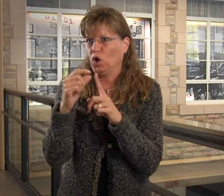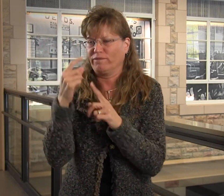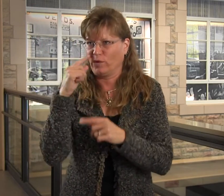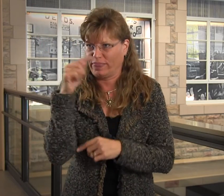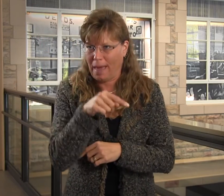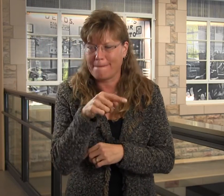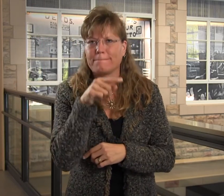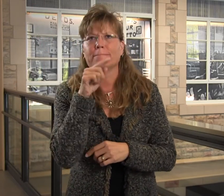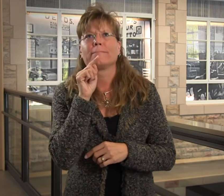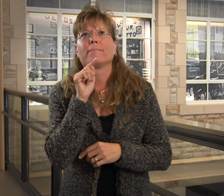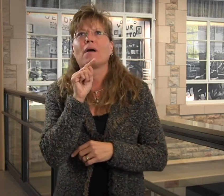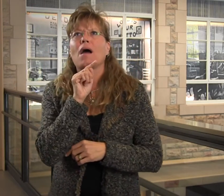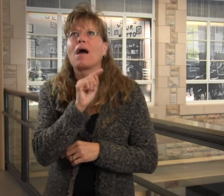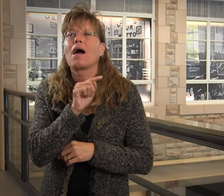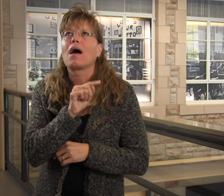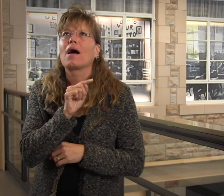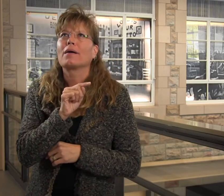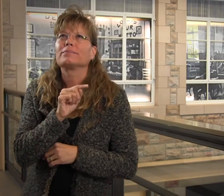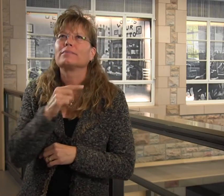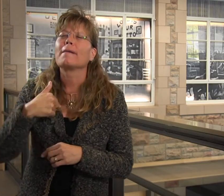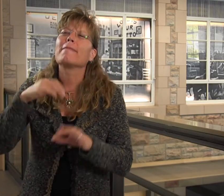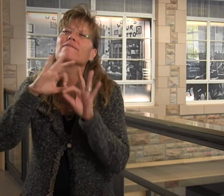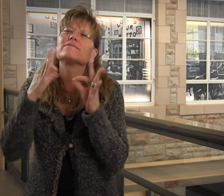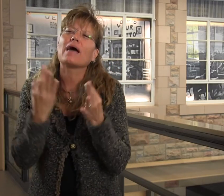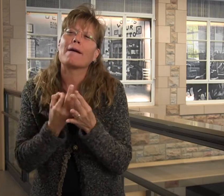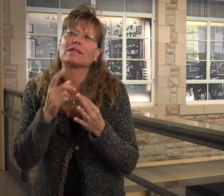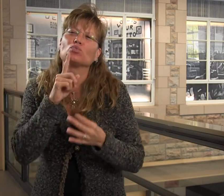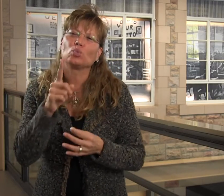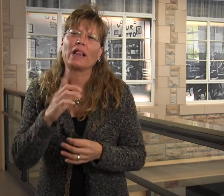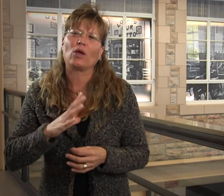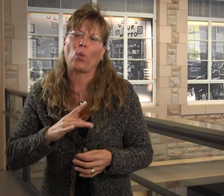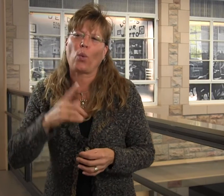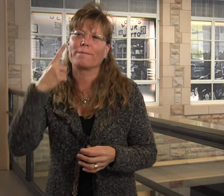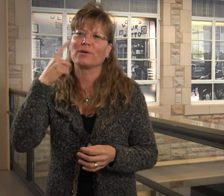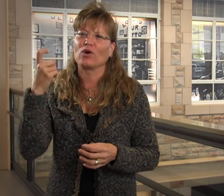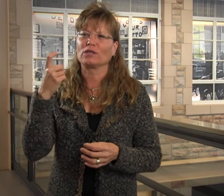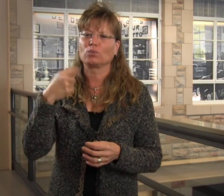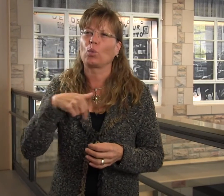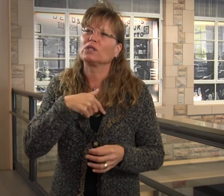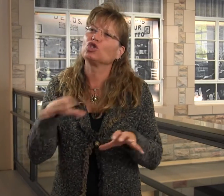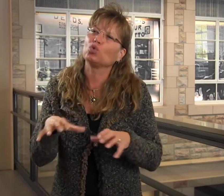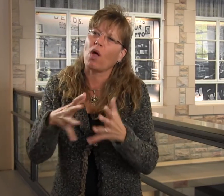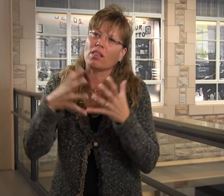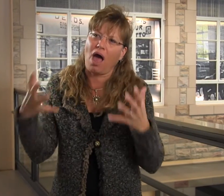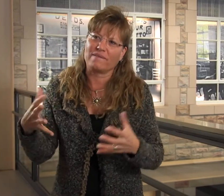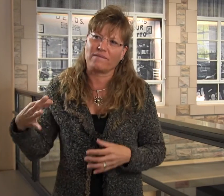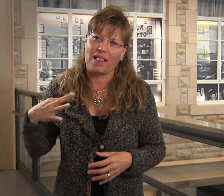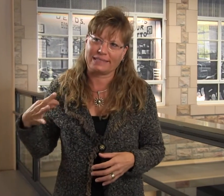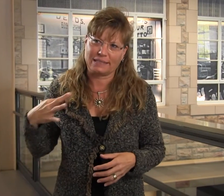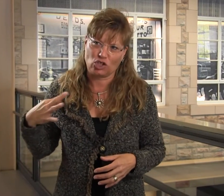so it was a whole new word, new concept for my family. My family's really cool, because we do a lot